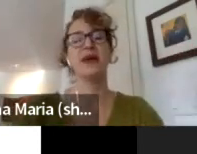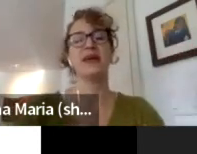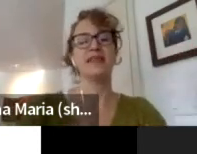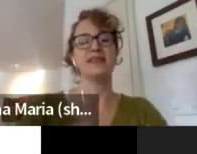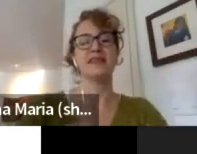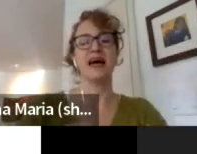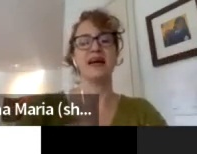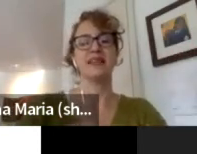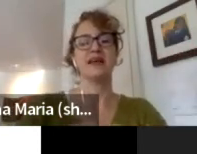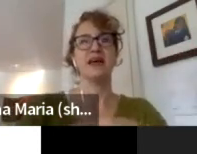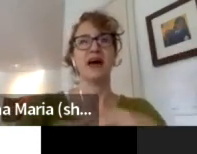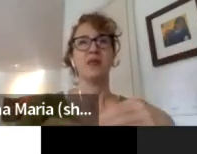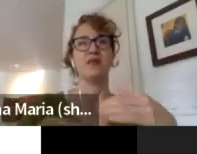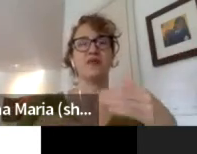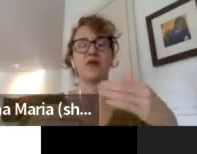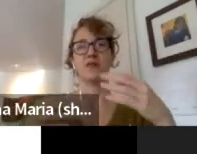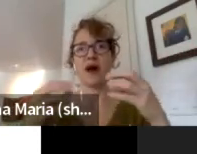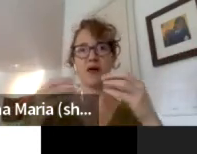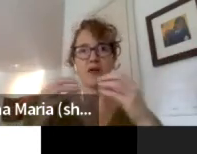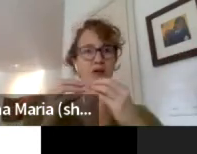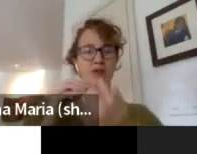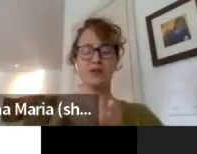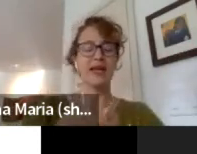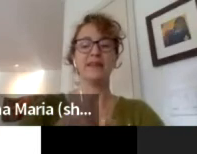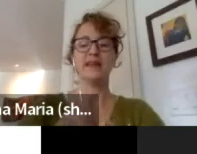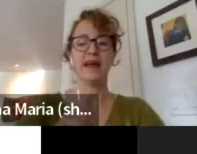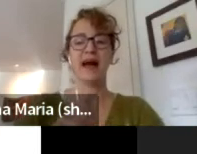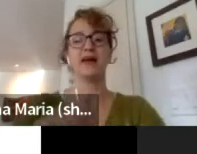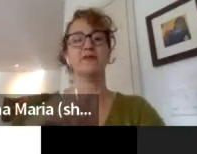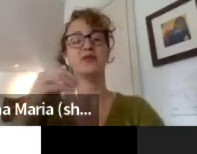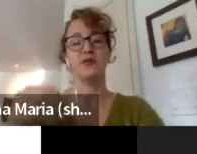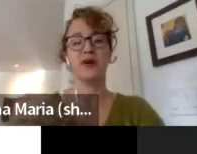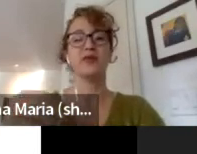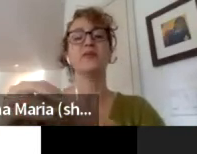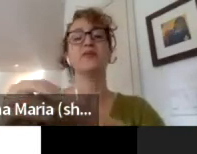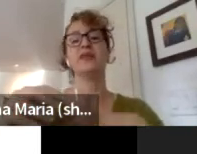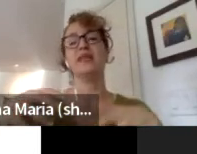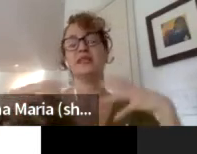is that from our own daily lives, through our communities,